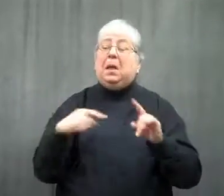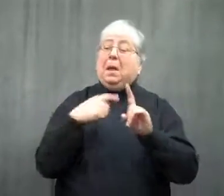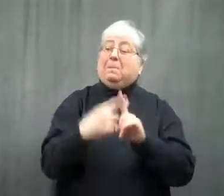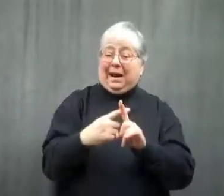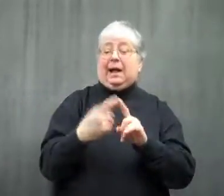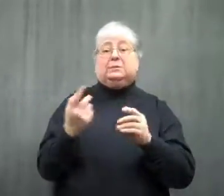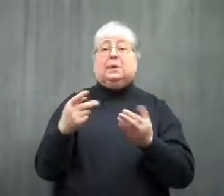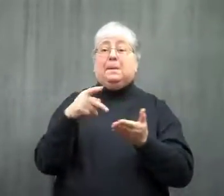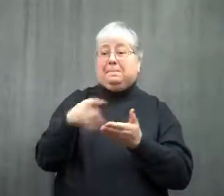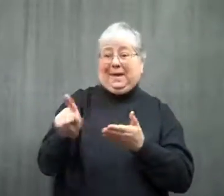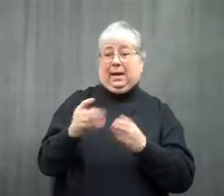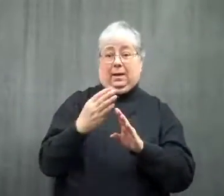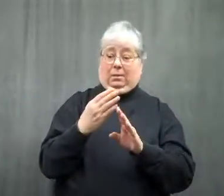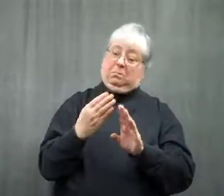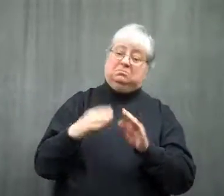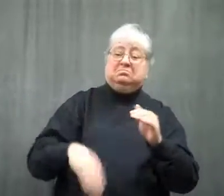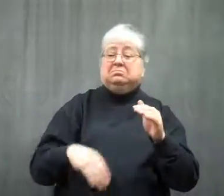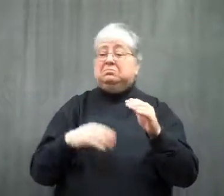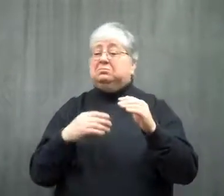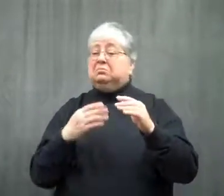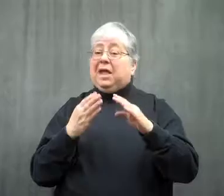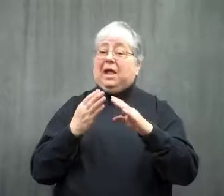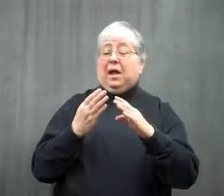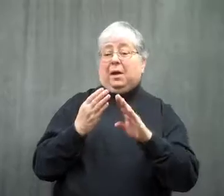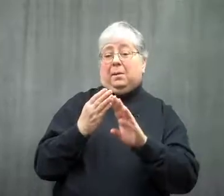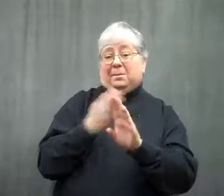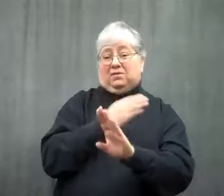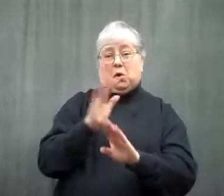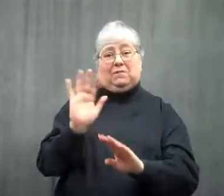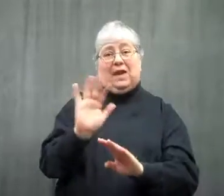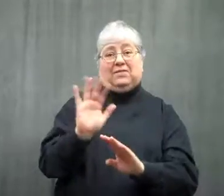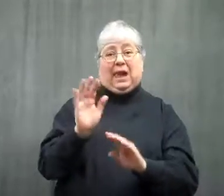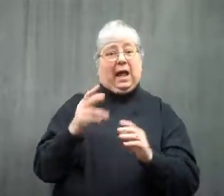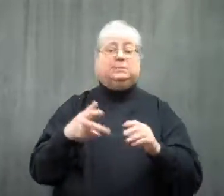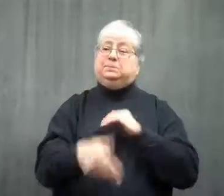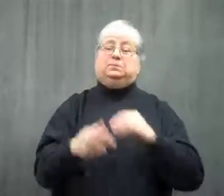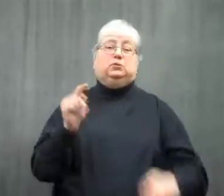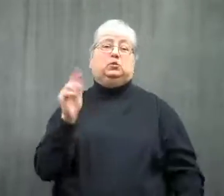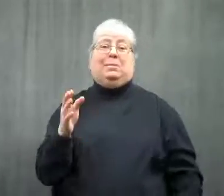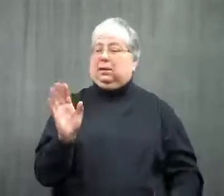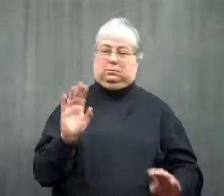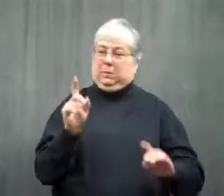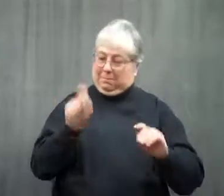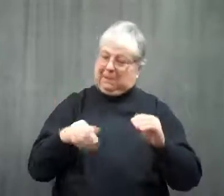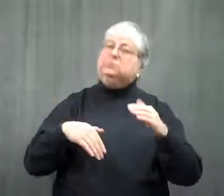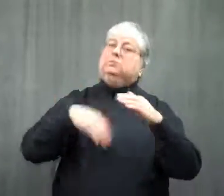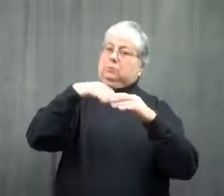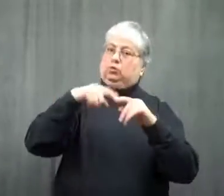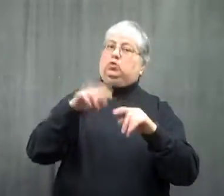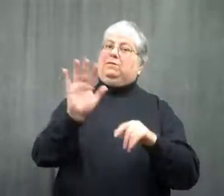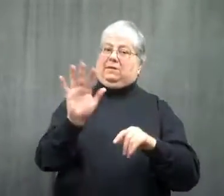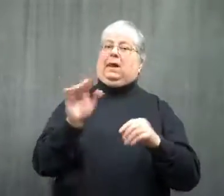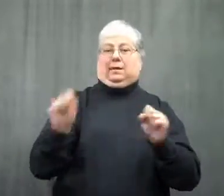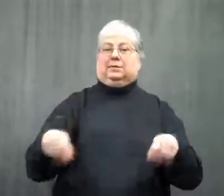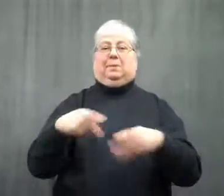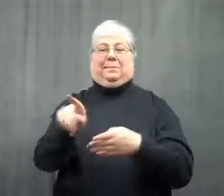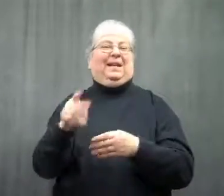In additon the payment has to be accepted up to 5 pm. The cut-off can't be earlier.